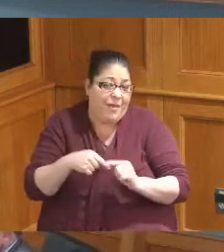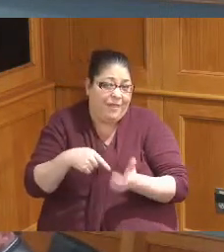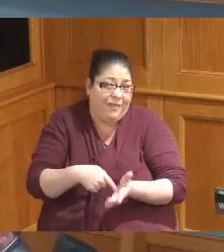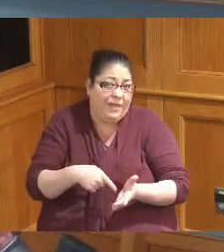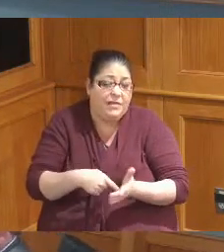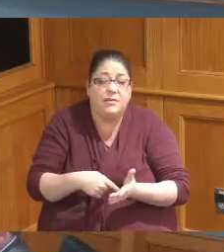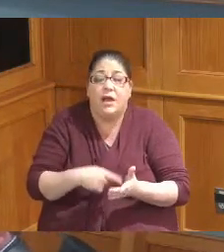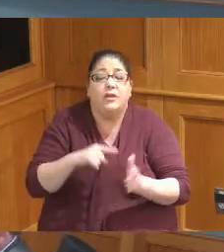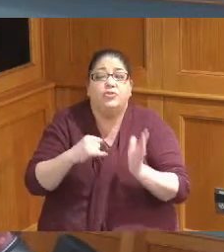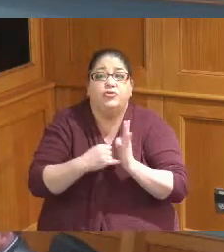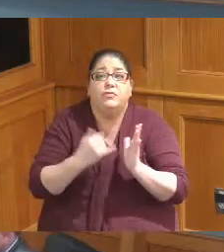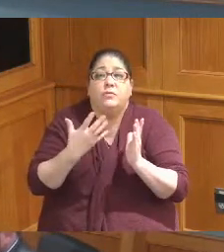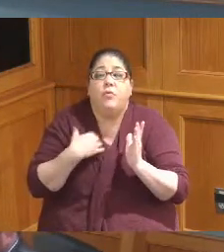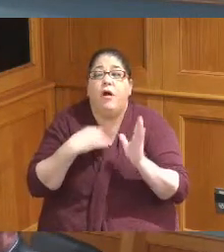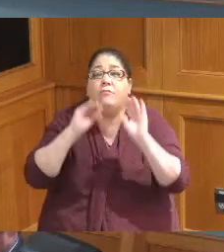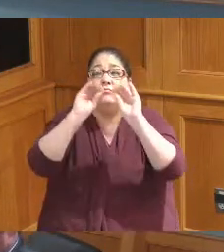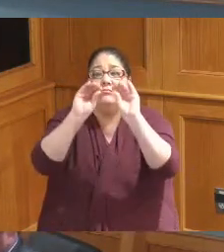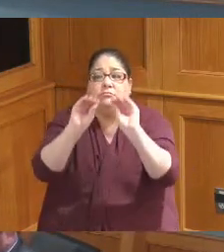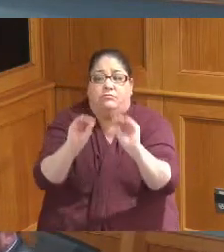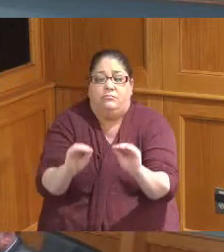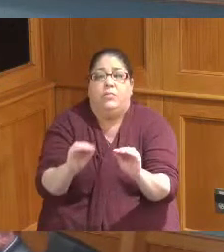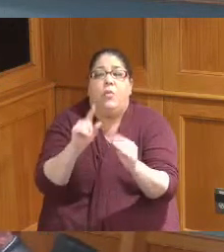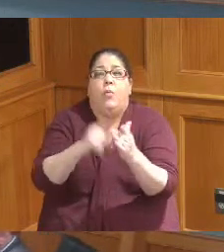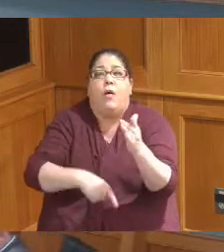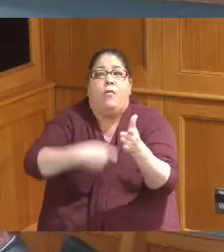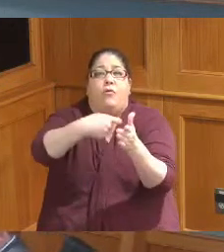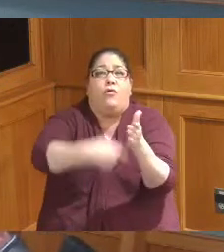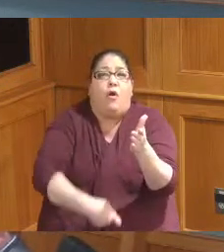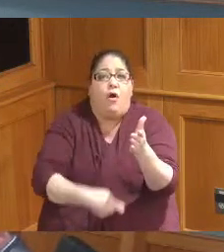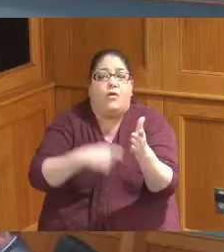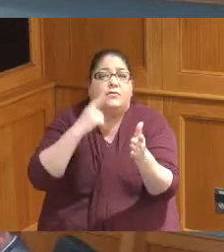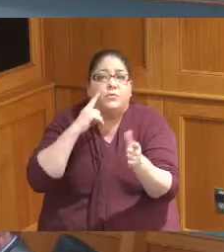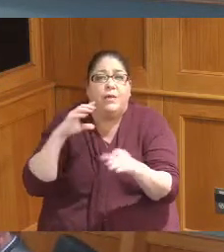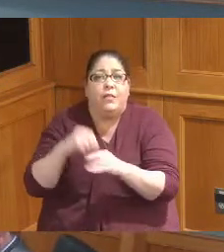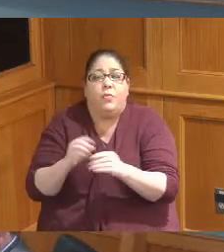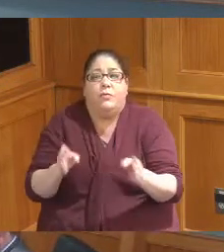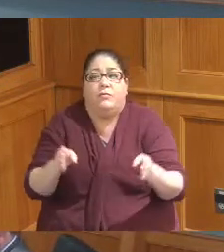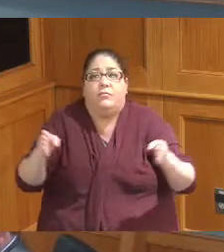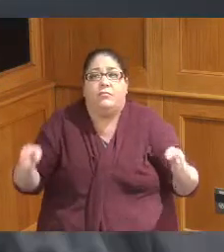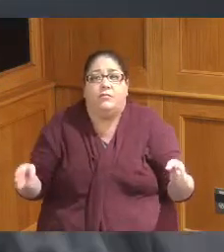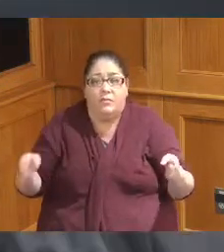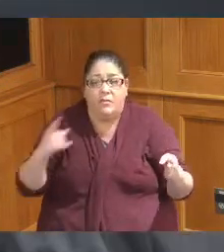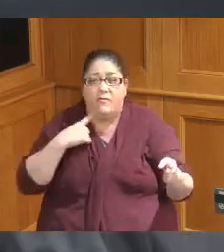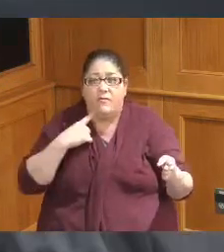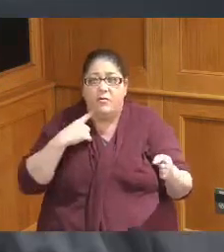down of you know what what the cost would be what additional cost if there is a possibility I speak